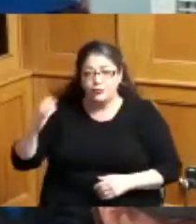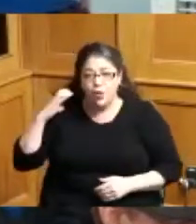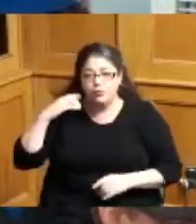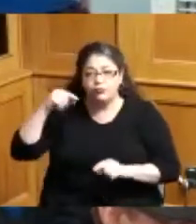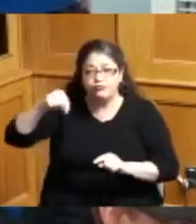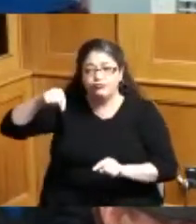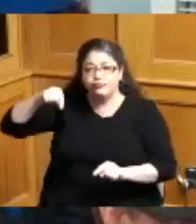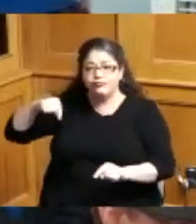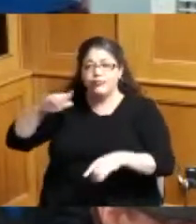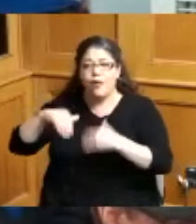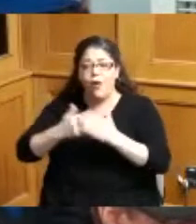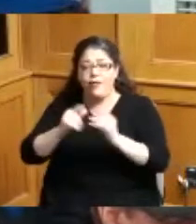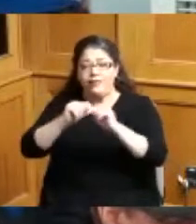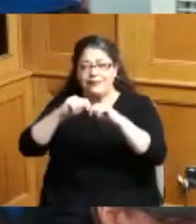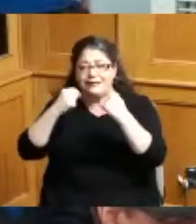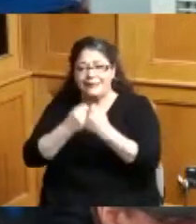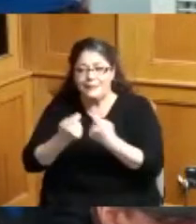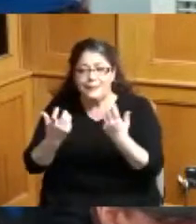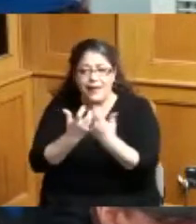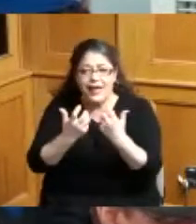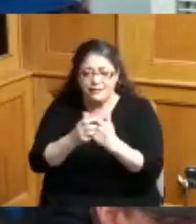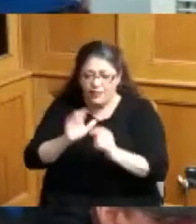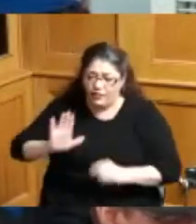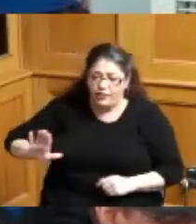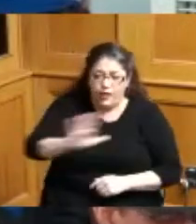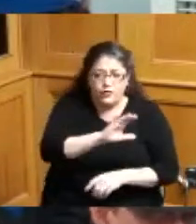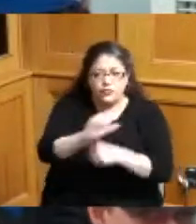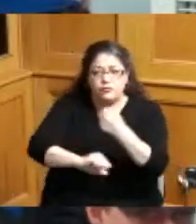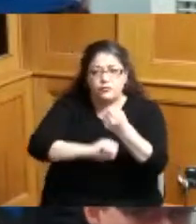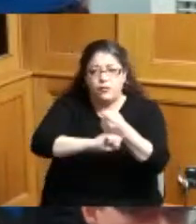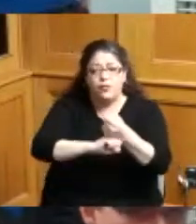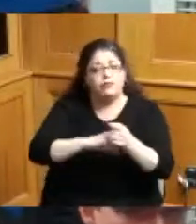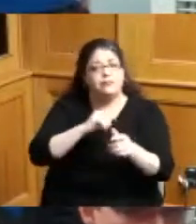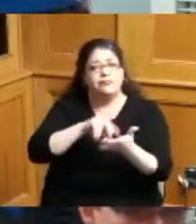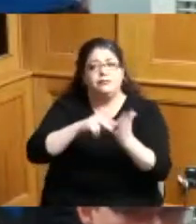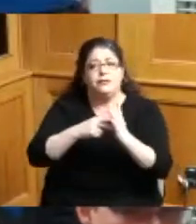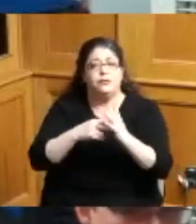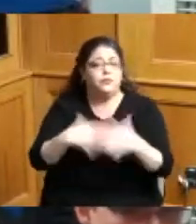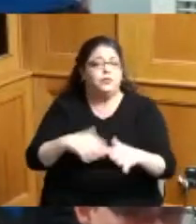my teammates to have that support system is mean so much to me and